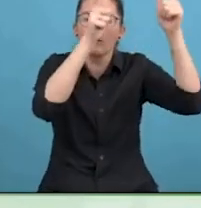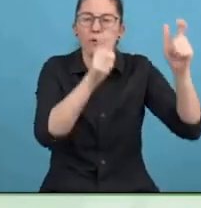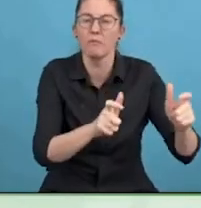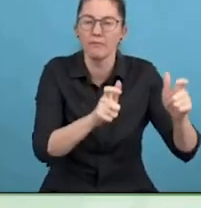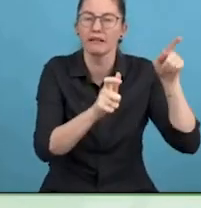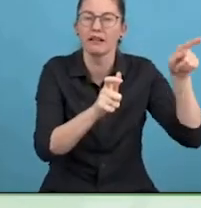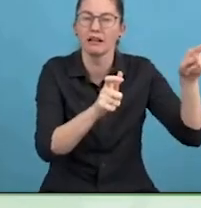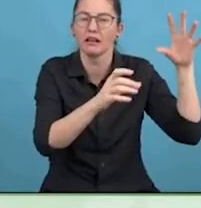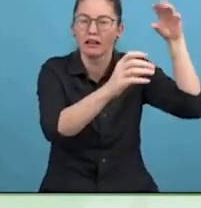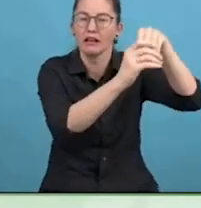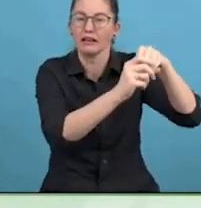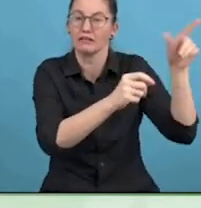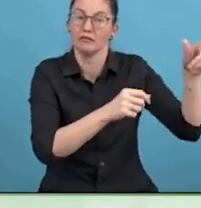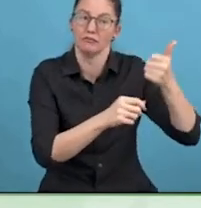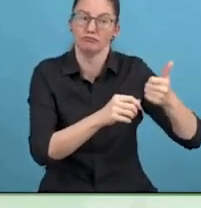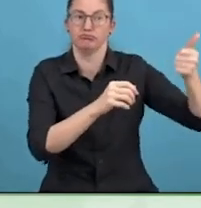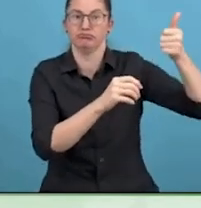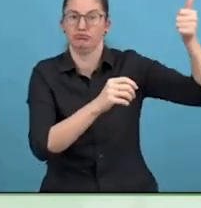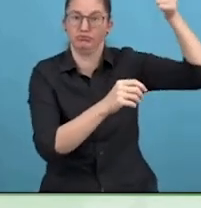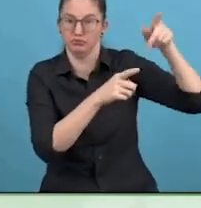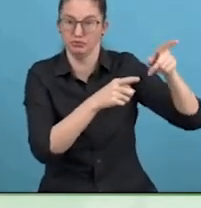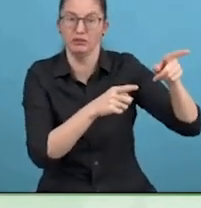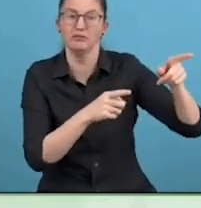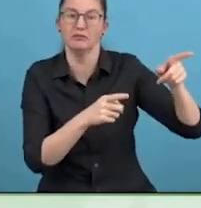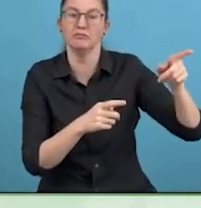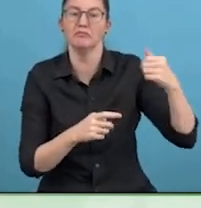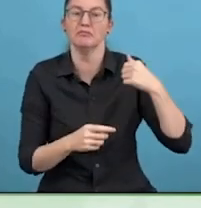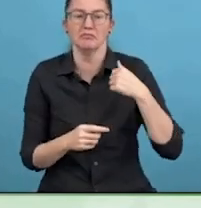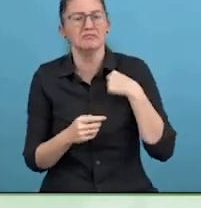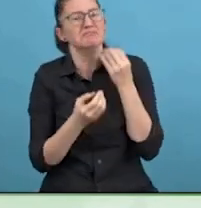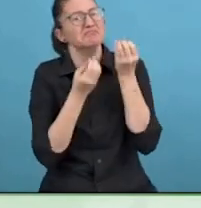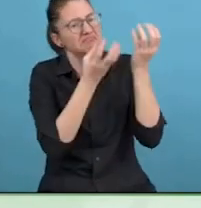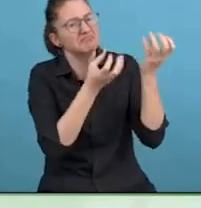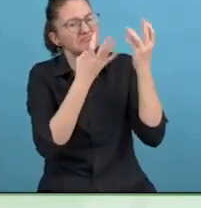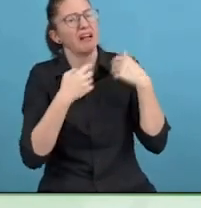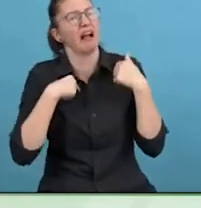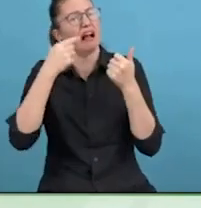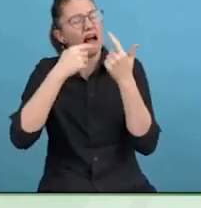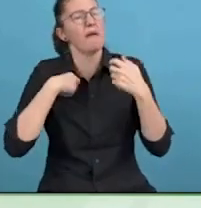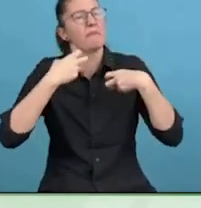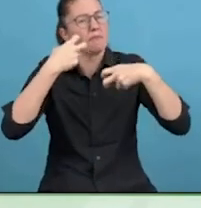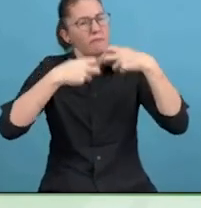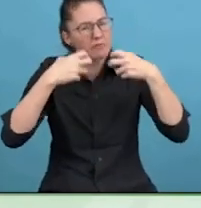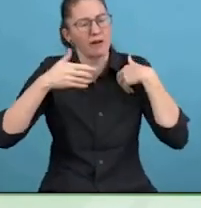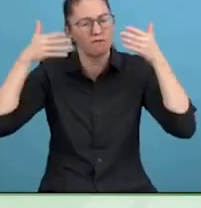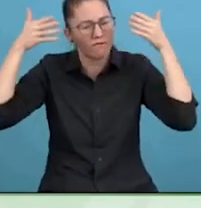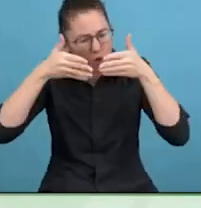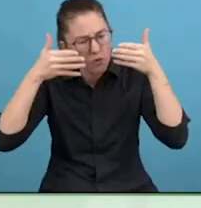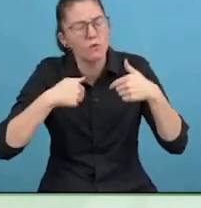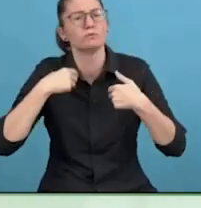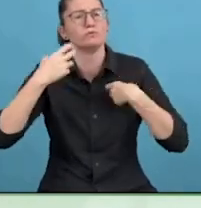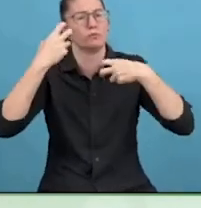We cannot offer these people any support if we don't.